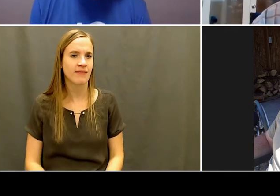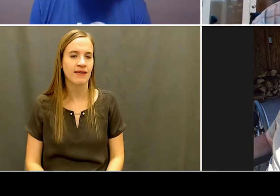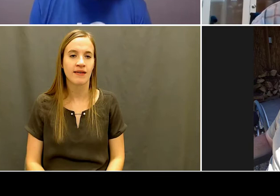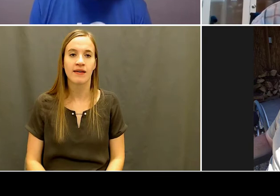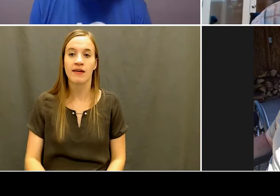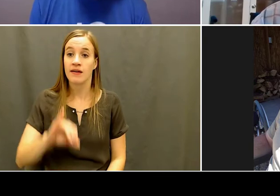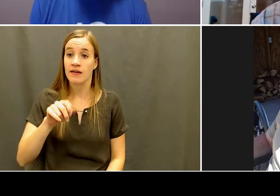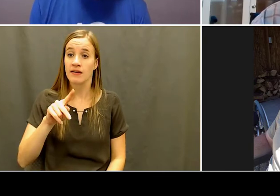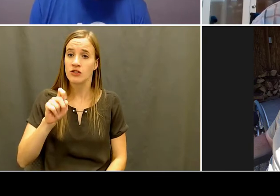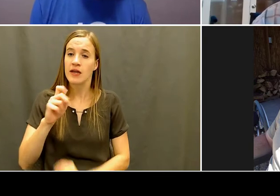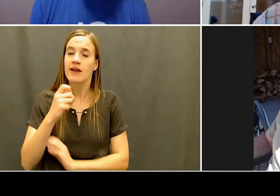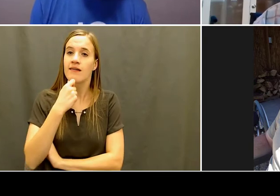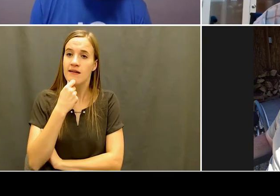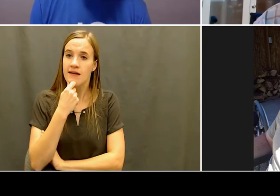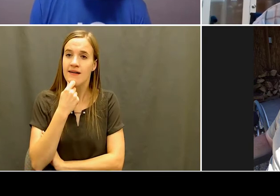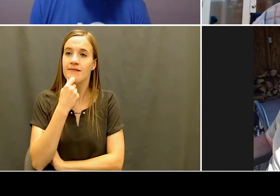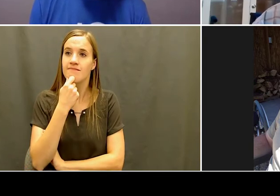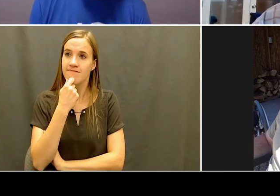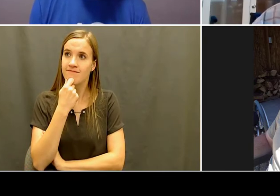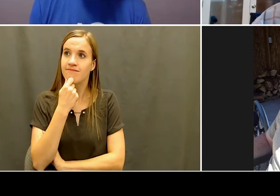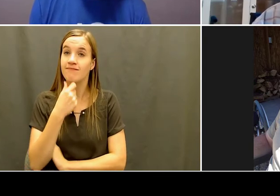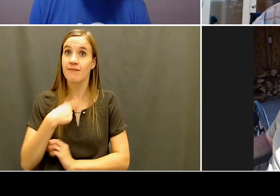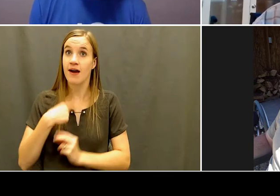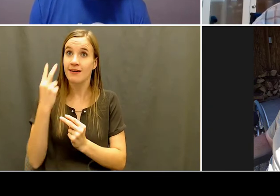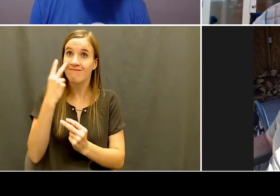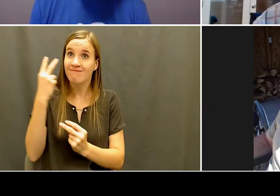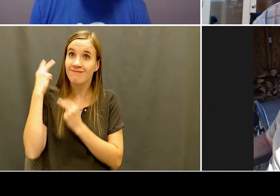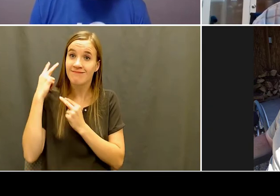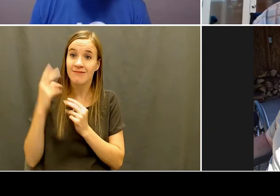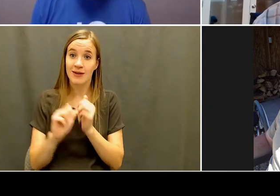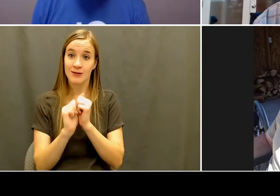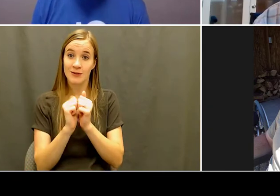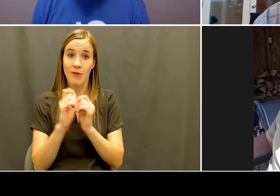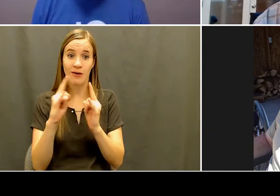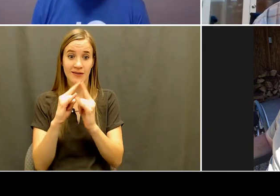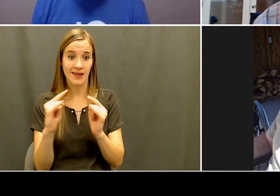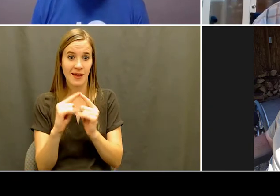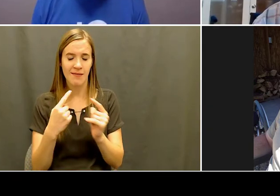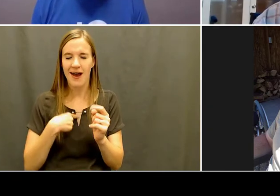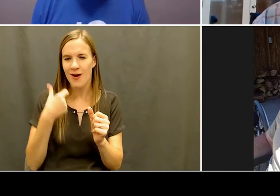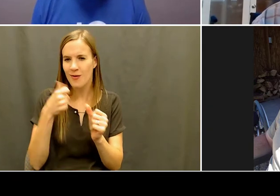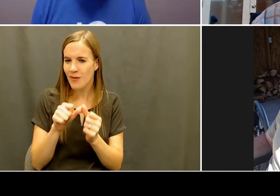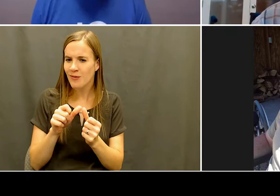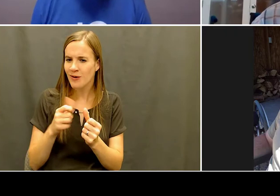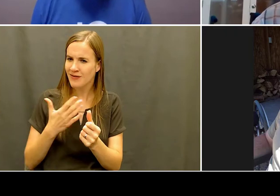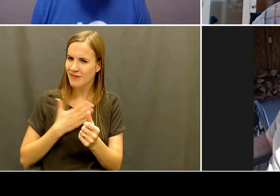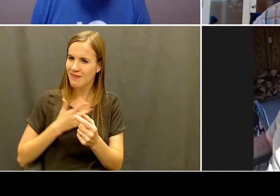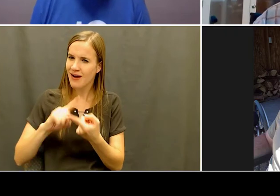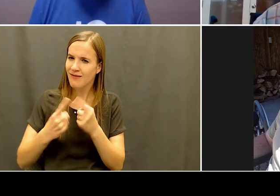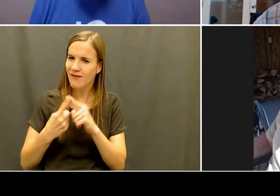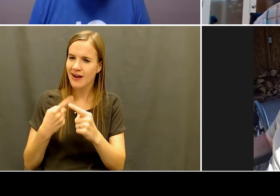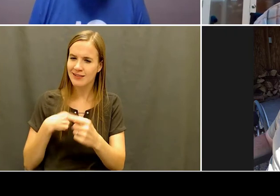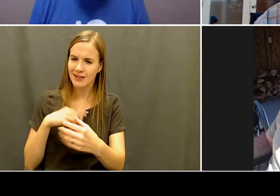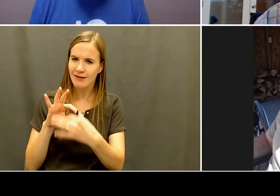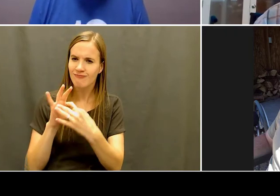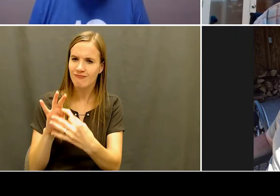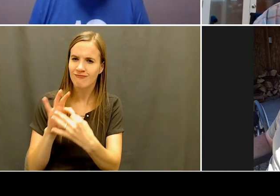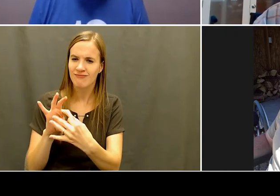even though our lives are different, being in chairs, you know, whatever level of disability that we have, you